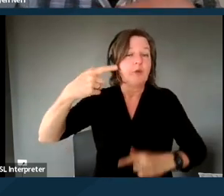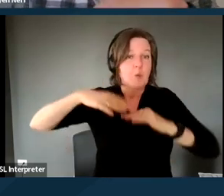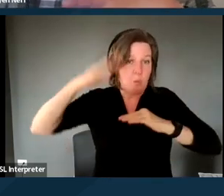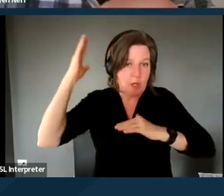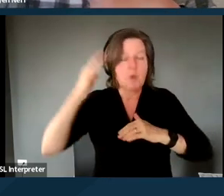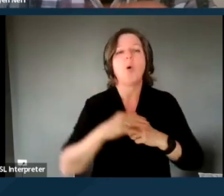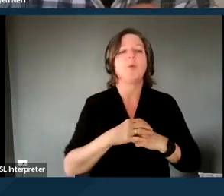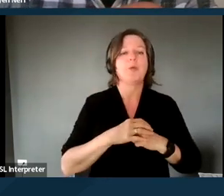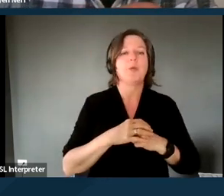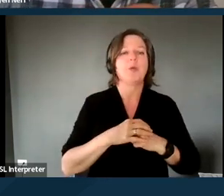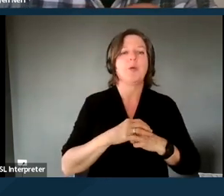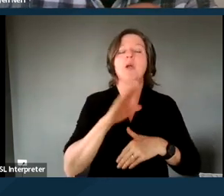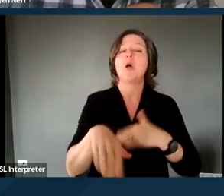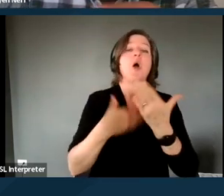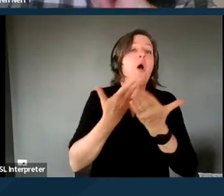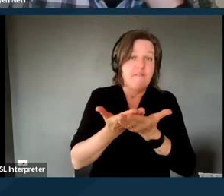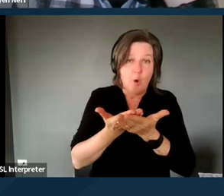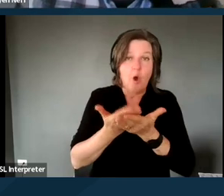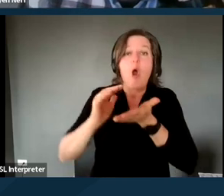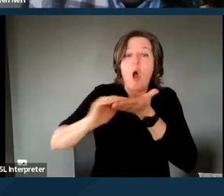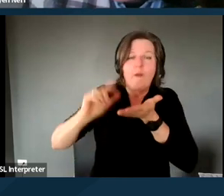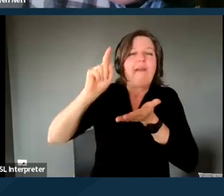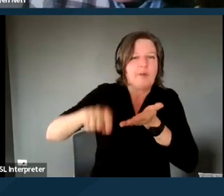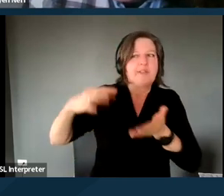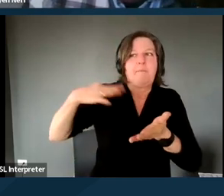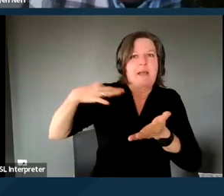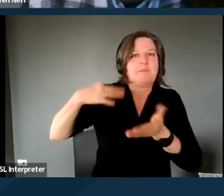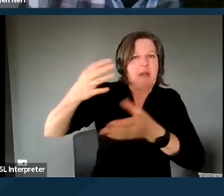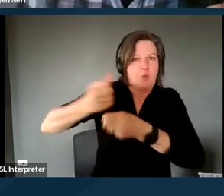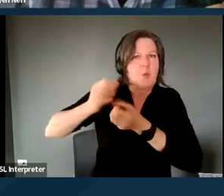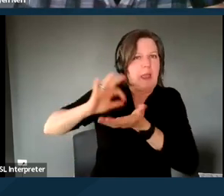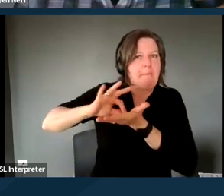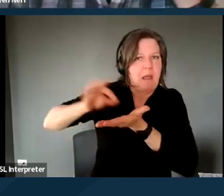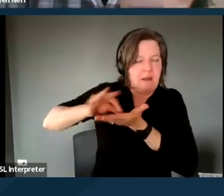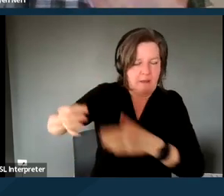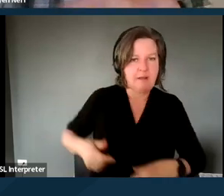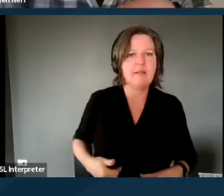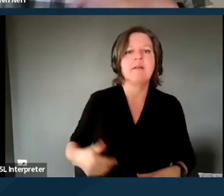for all the waivers, it's being Medi-Cal eligible, having a full scope Medi-Cal eligibility